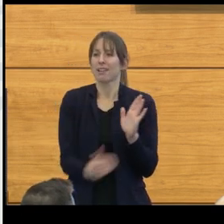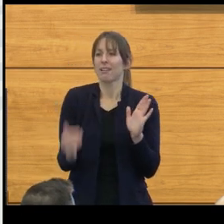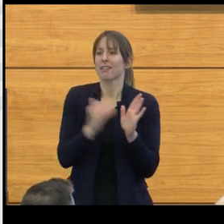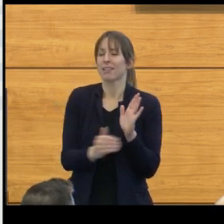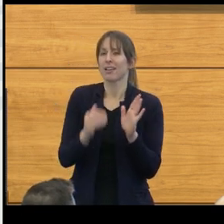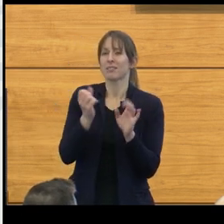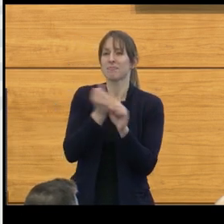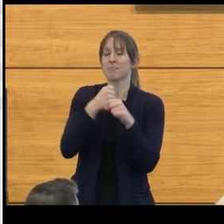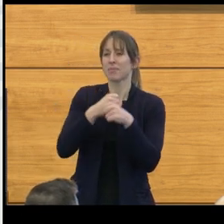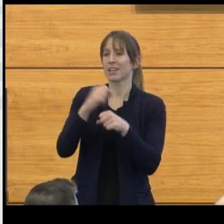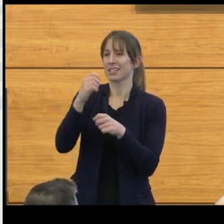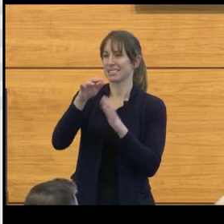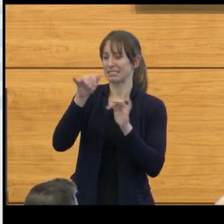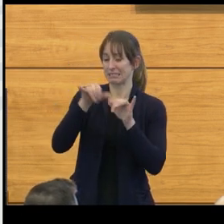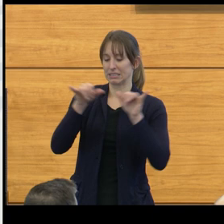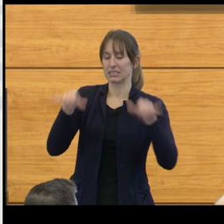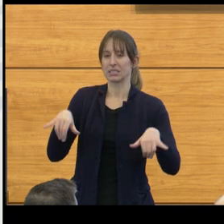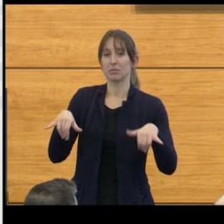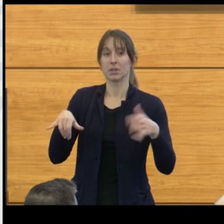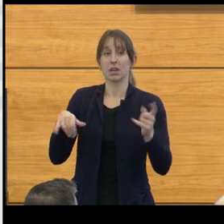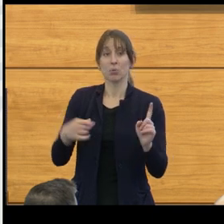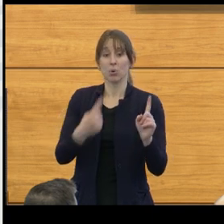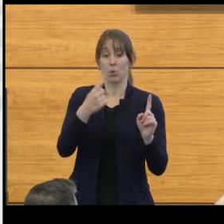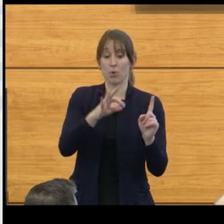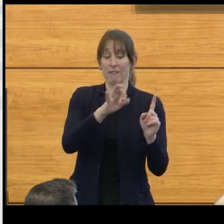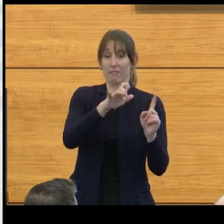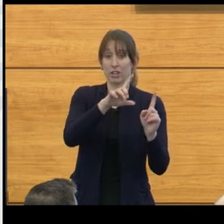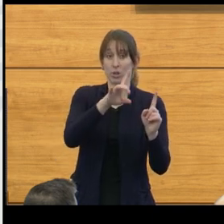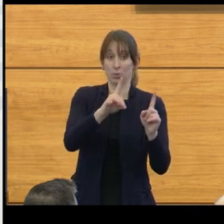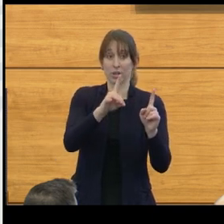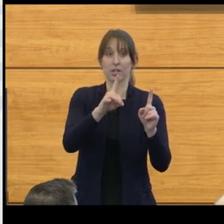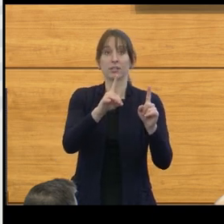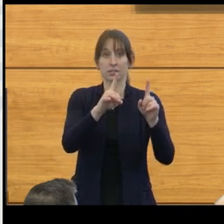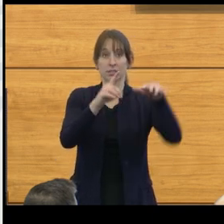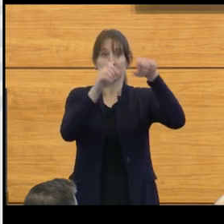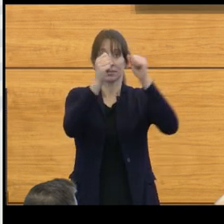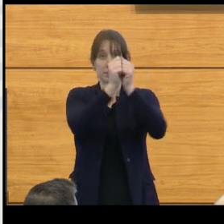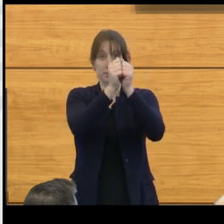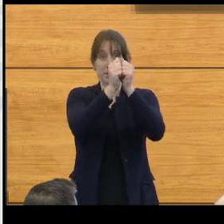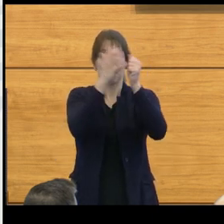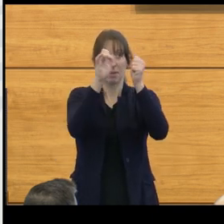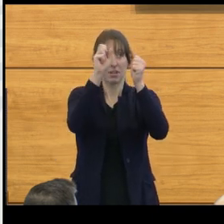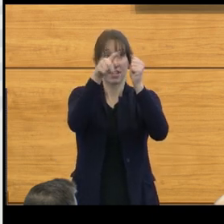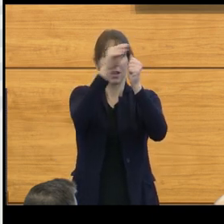by which we could shunt fluid out of one compartment, i.e., the brain, into another compartment.